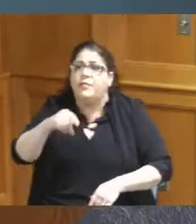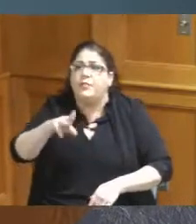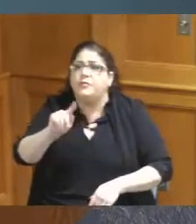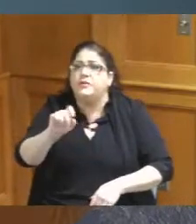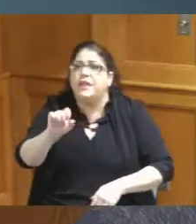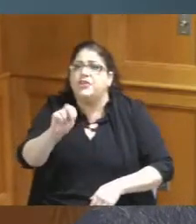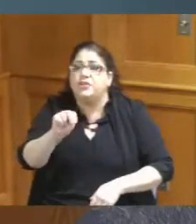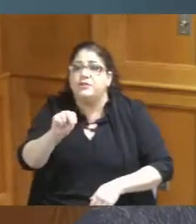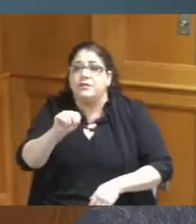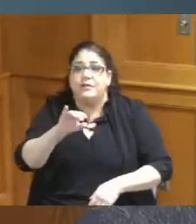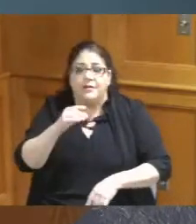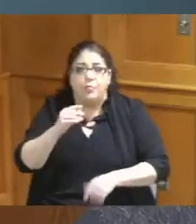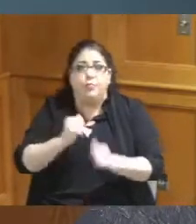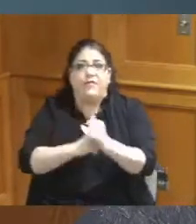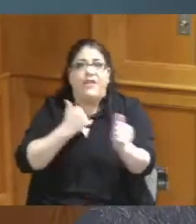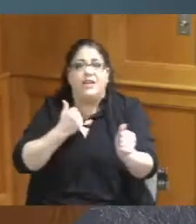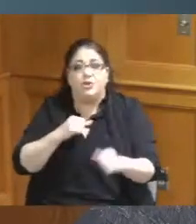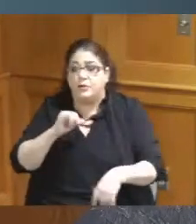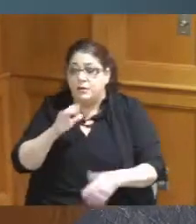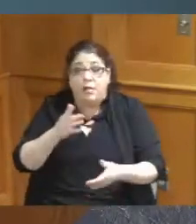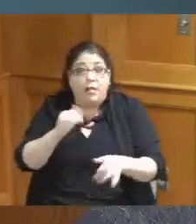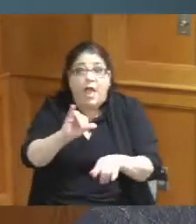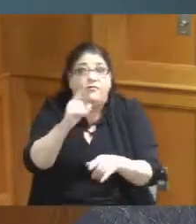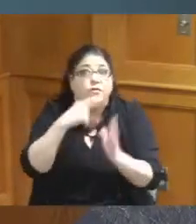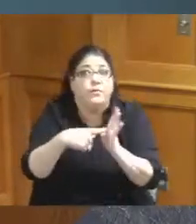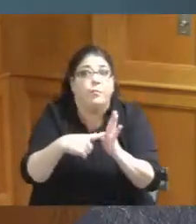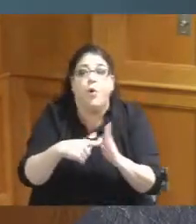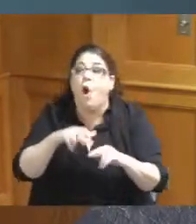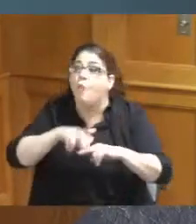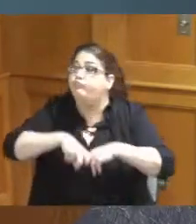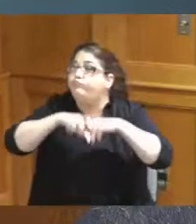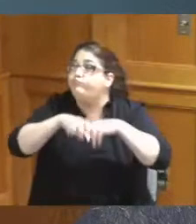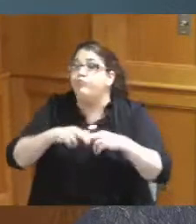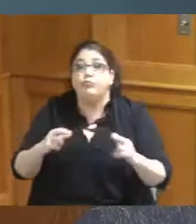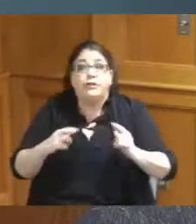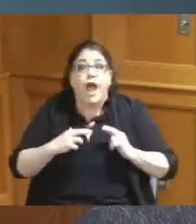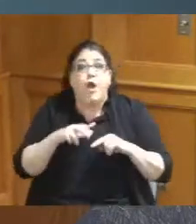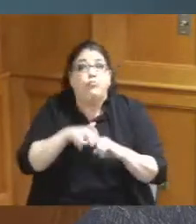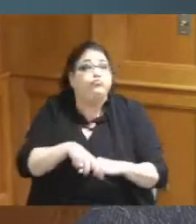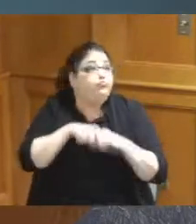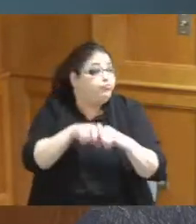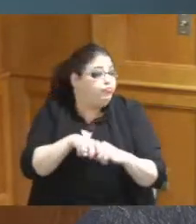around and you're might get older or you're just sitting around they have tests they were testing